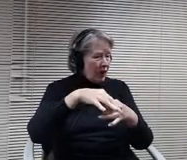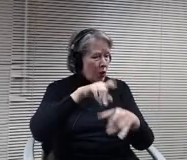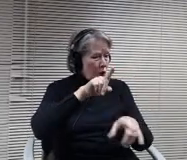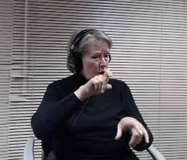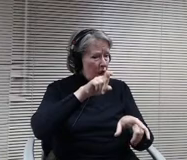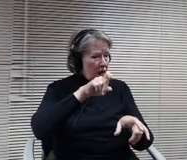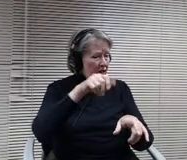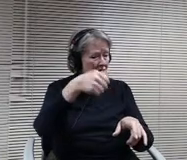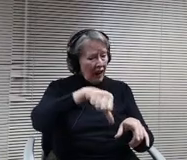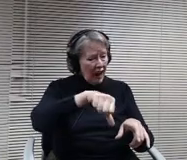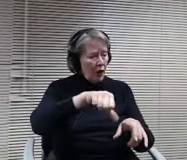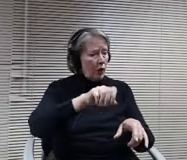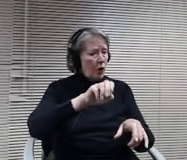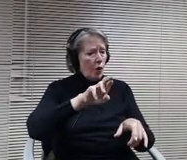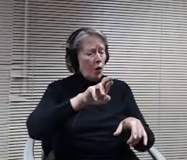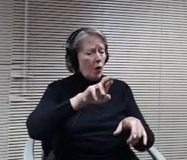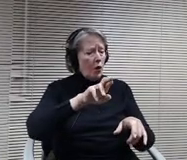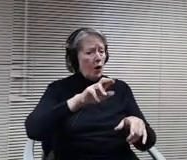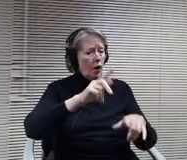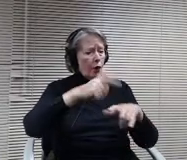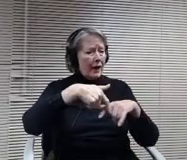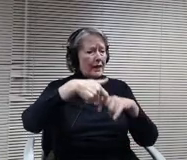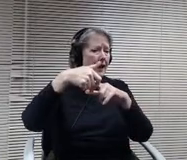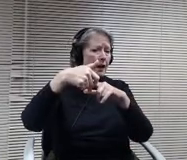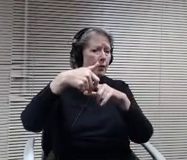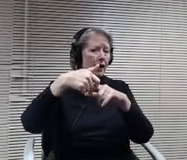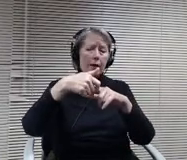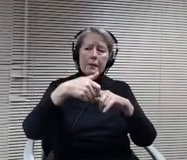cable is the prevailing motion. Yeah, OK with that first.